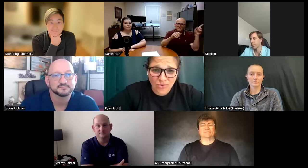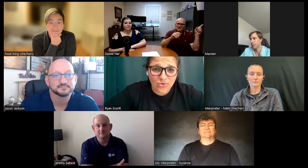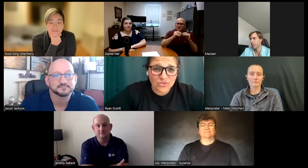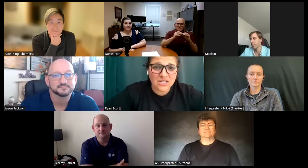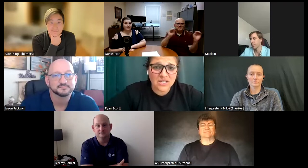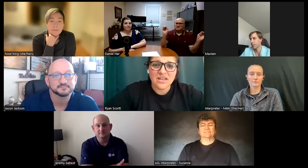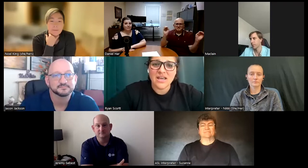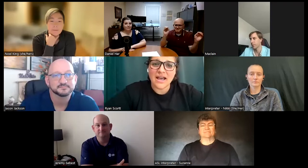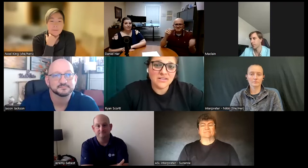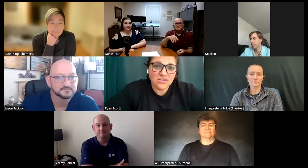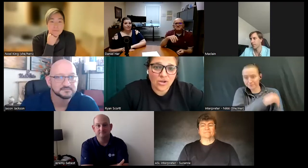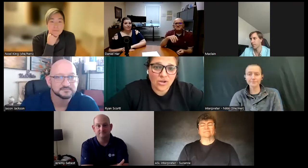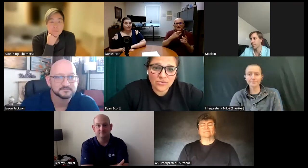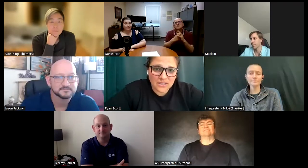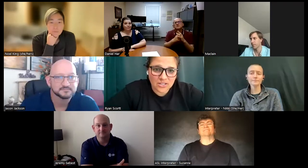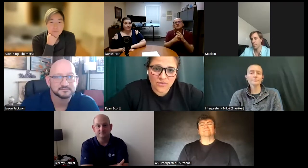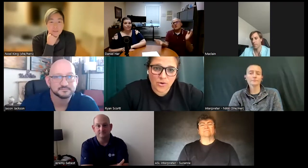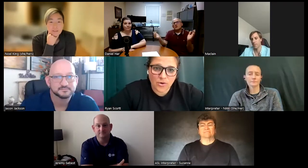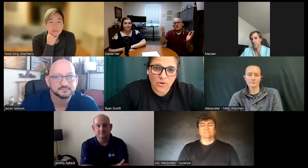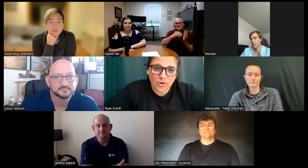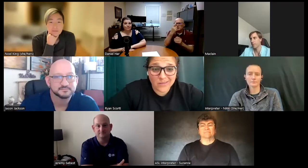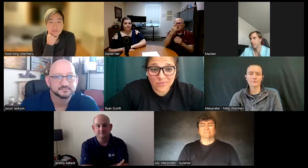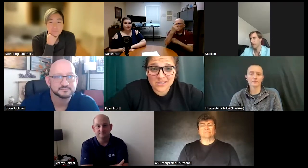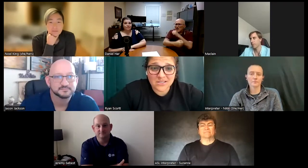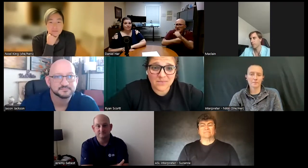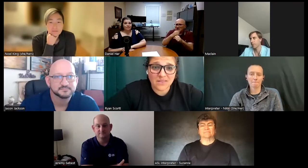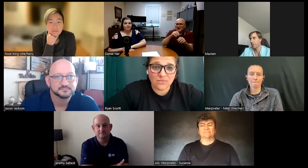years old I didn't know English from Romania that wasn't something that we